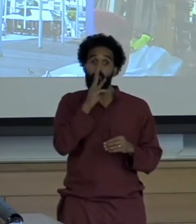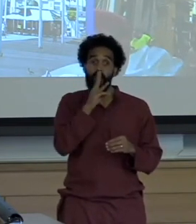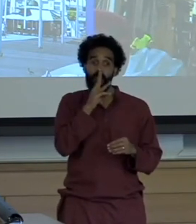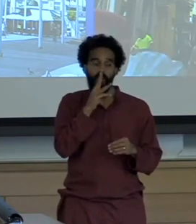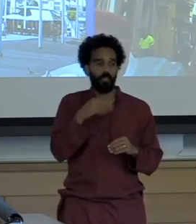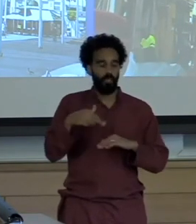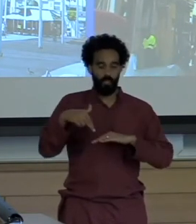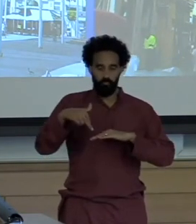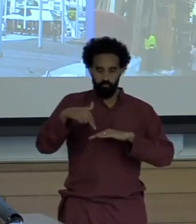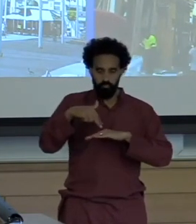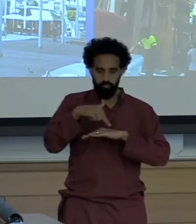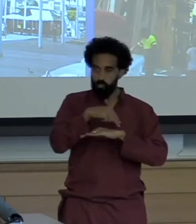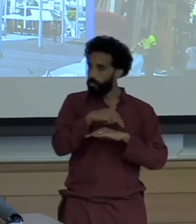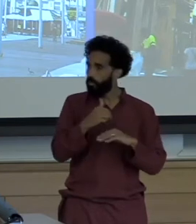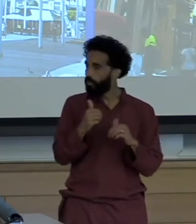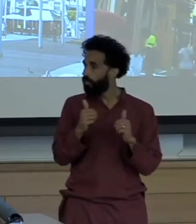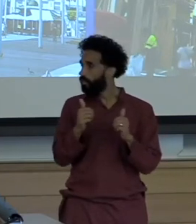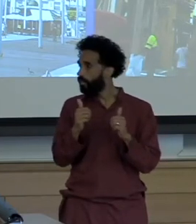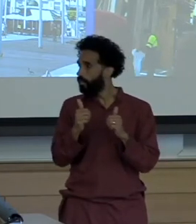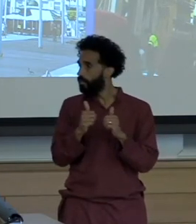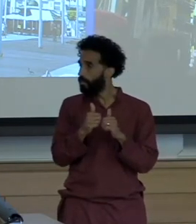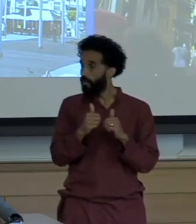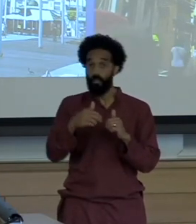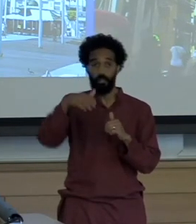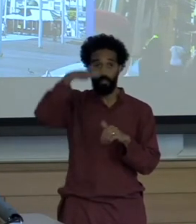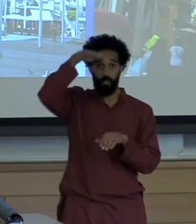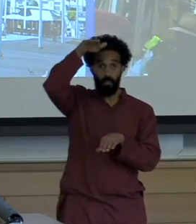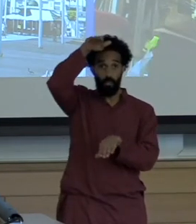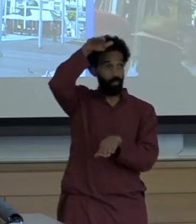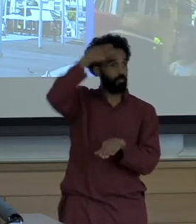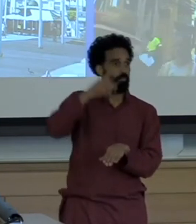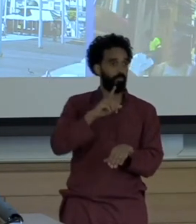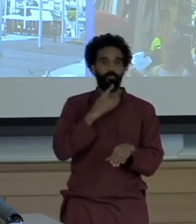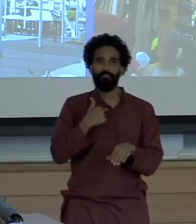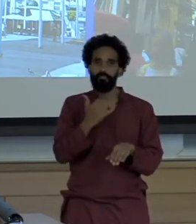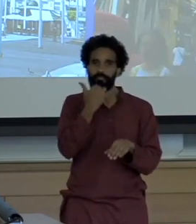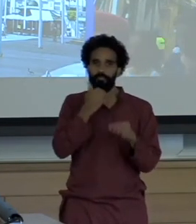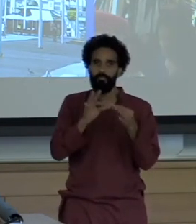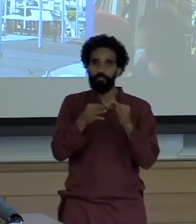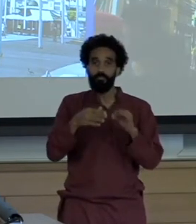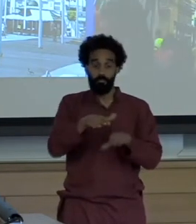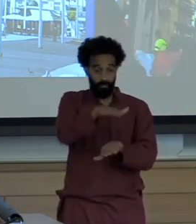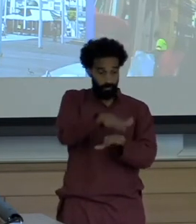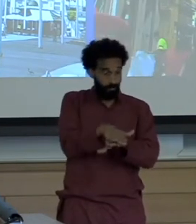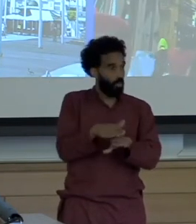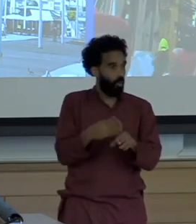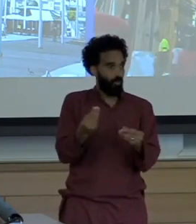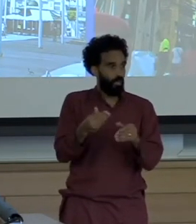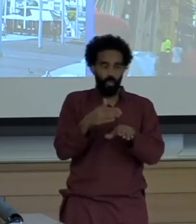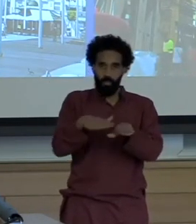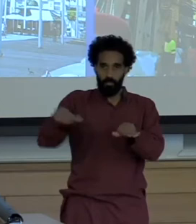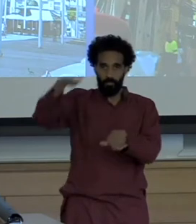Walk in the shade. Of course the old town does not have shade those trees were long gone That's a whole other lecture about the Spanish Armada